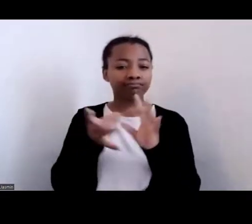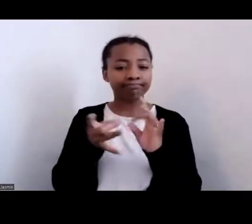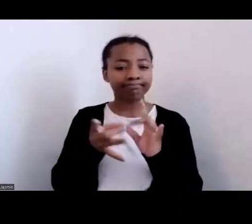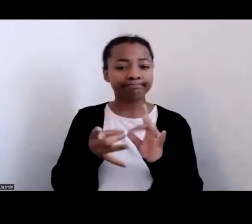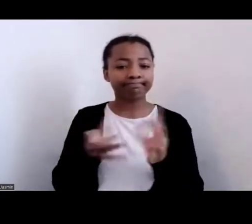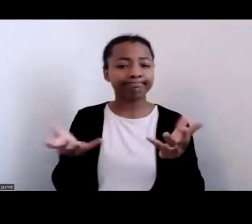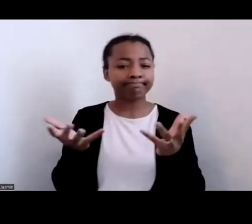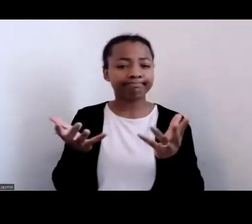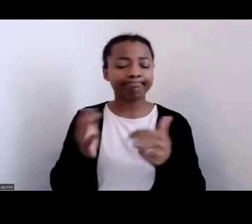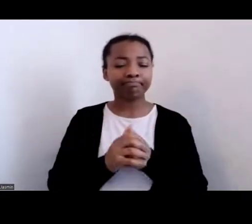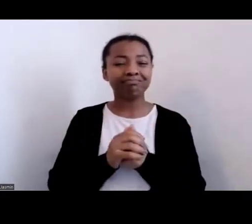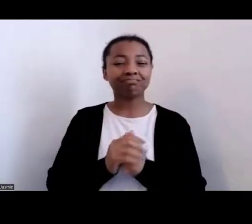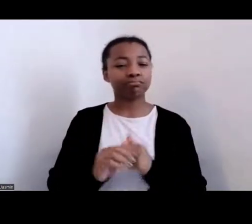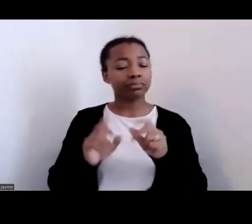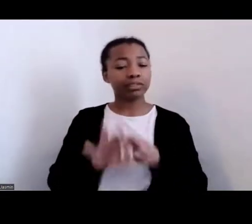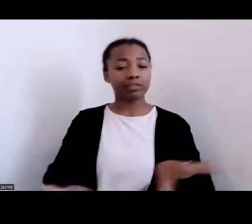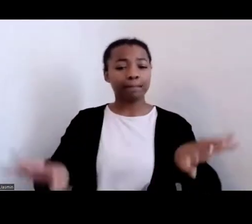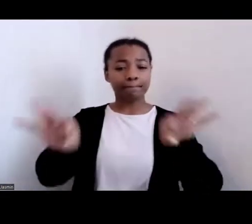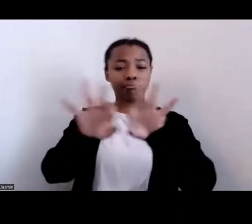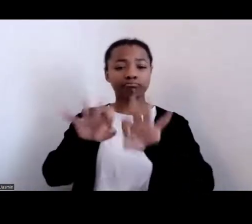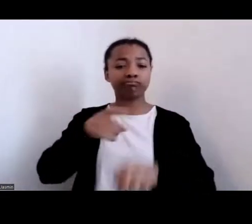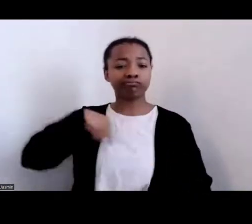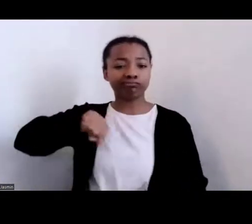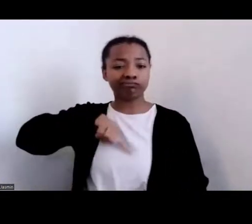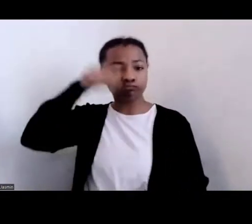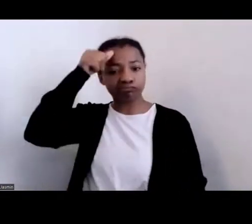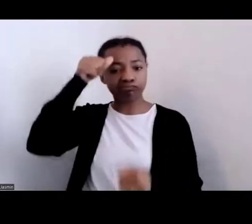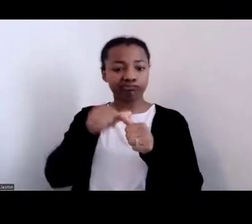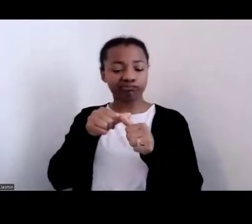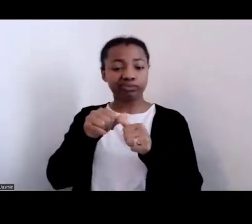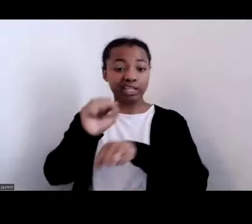important for us to remember that enslavement was both a